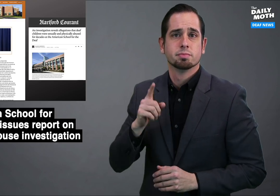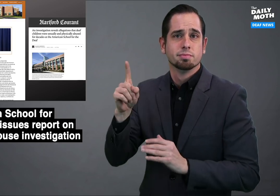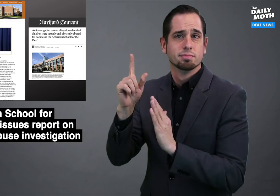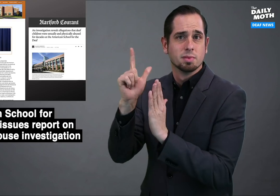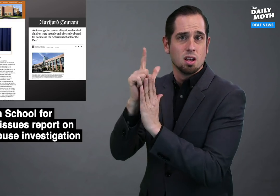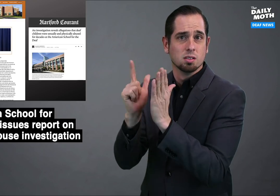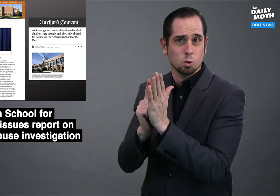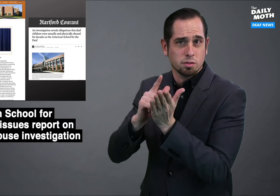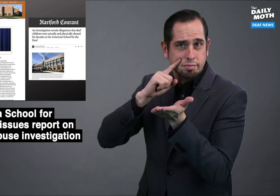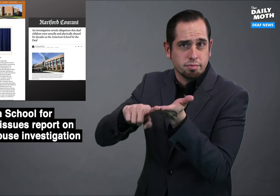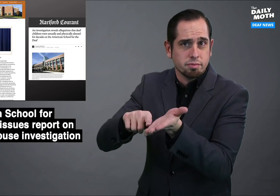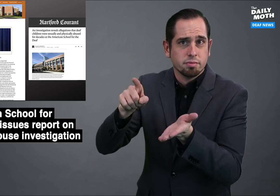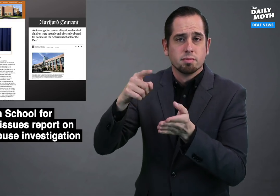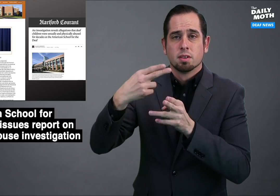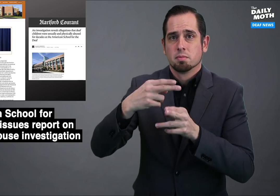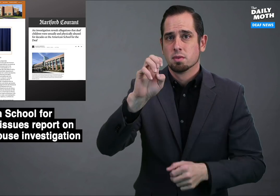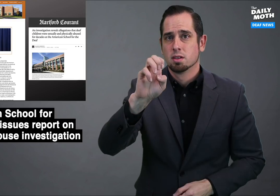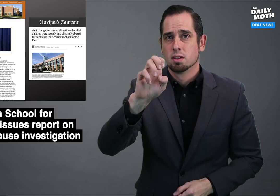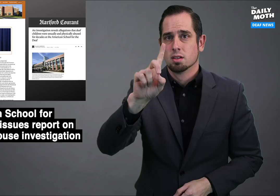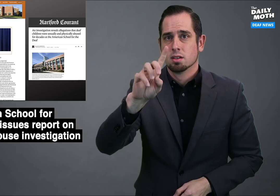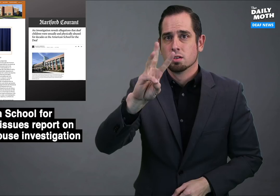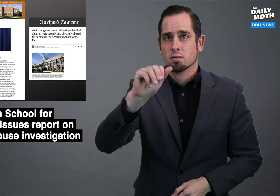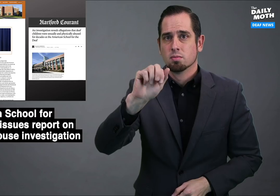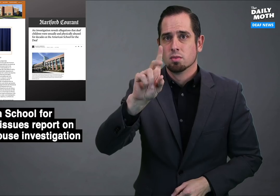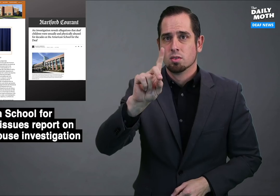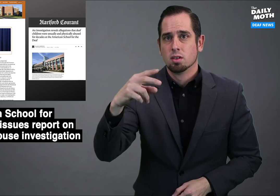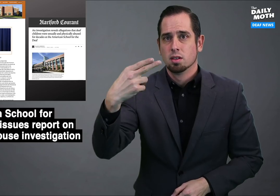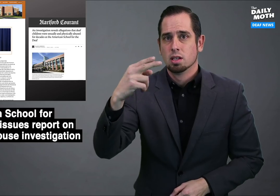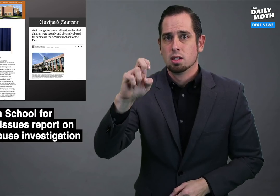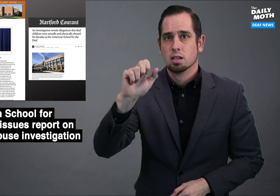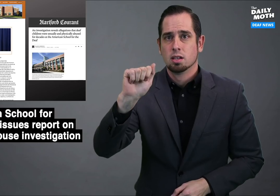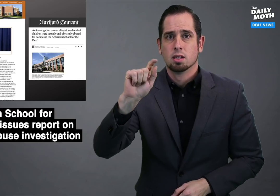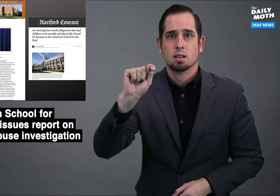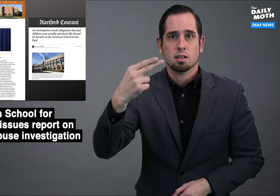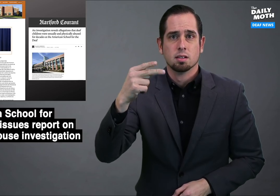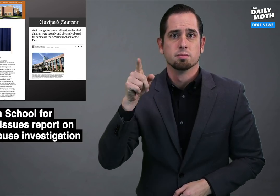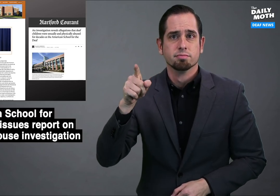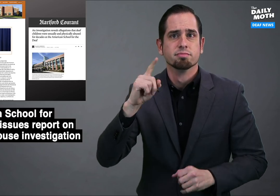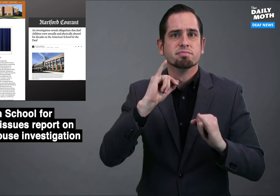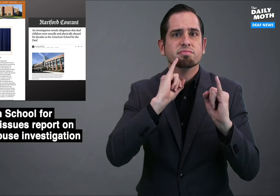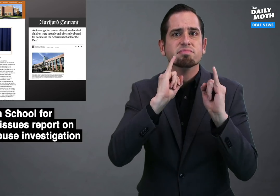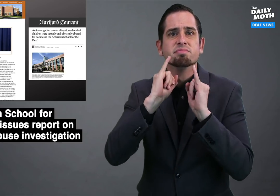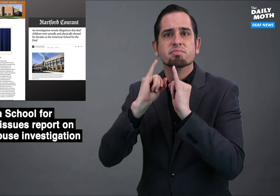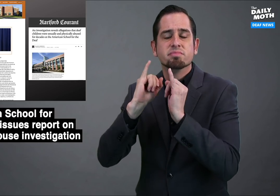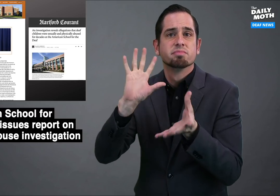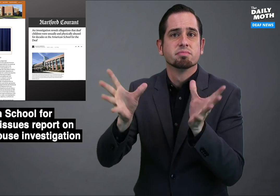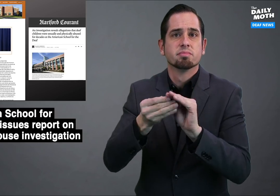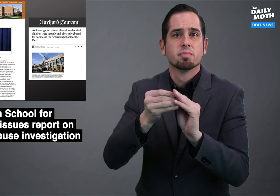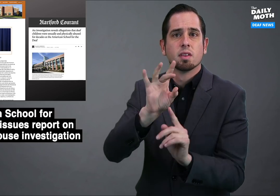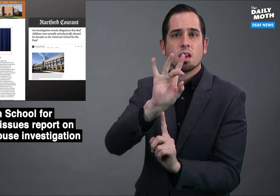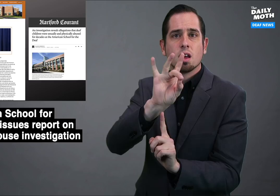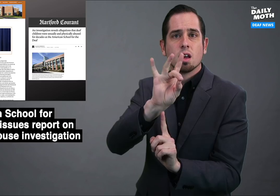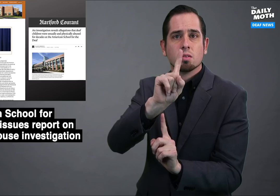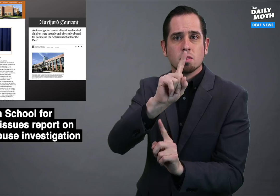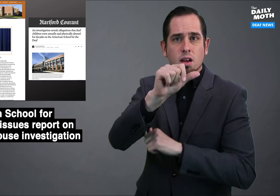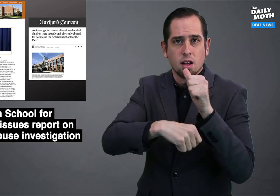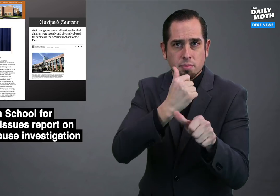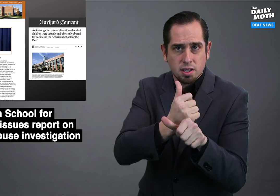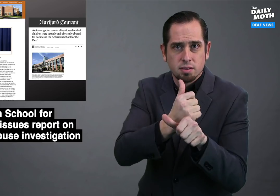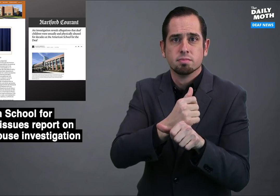The attorney, Edward Heath, interviewed 81 alumni,